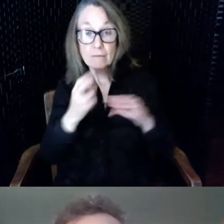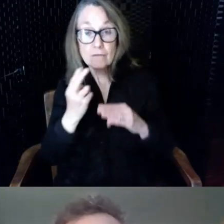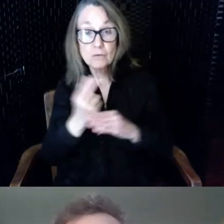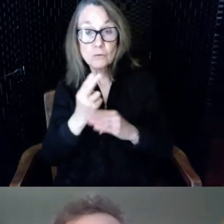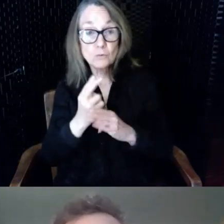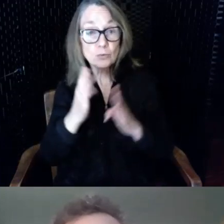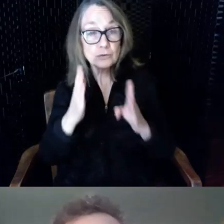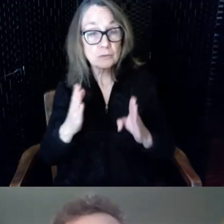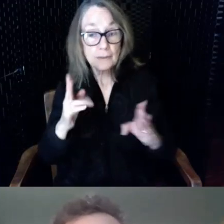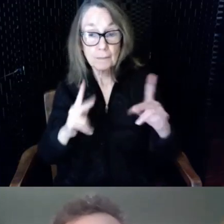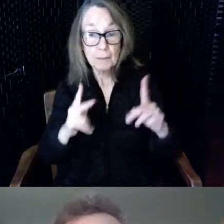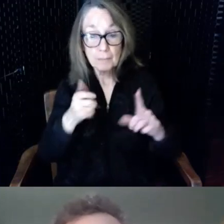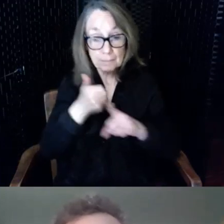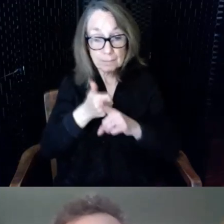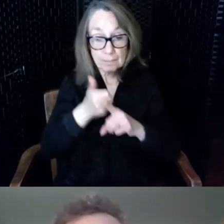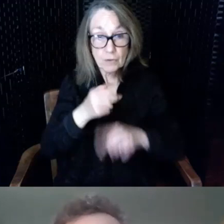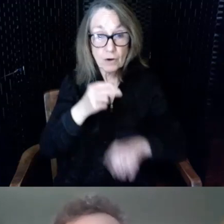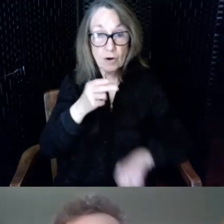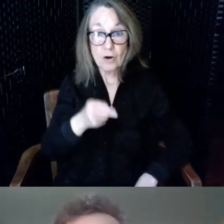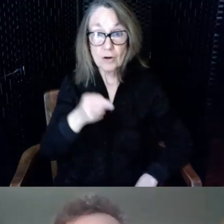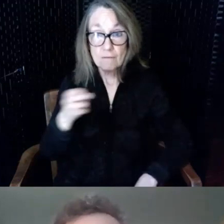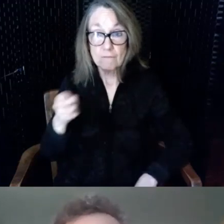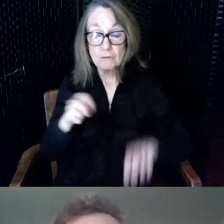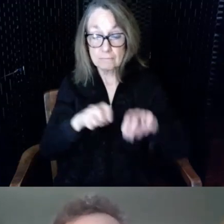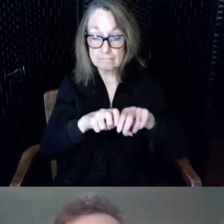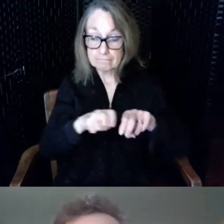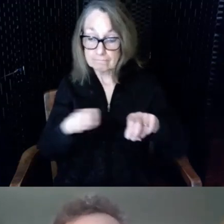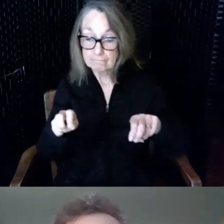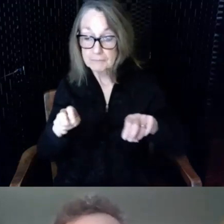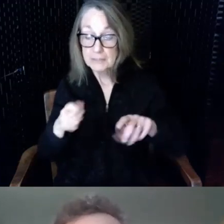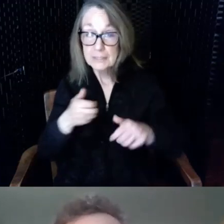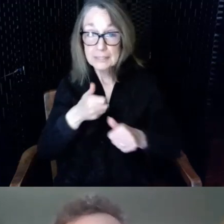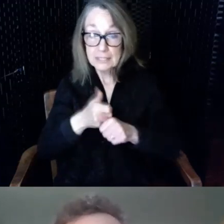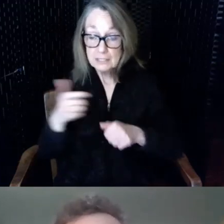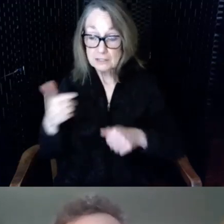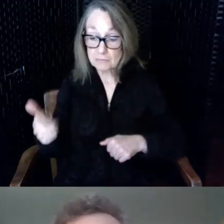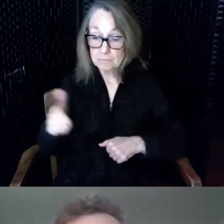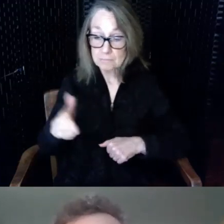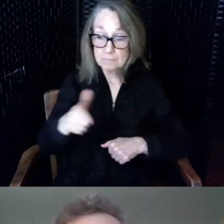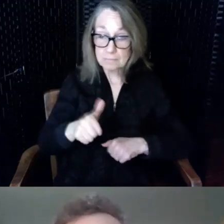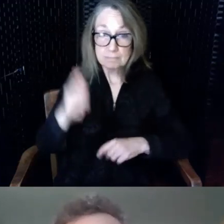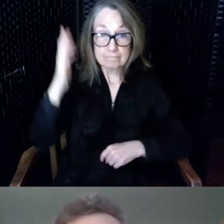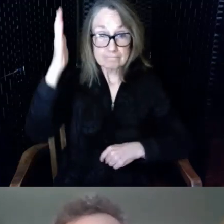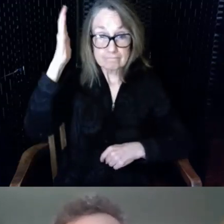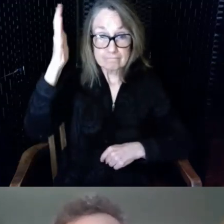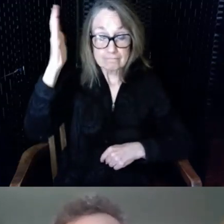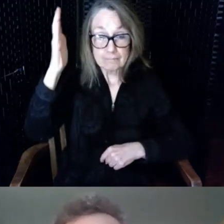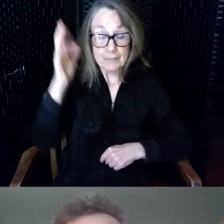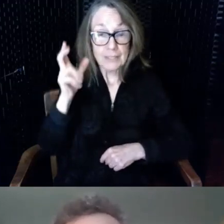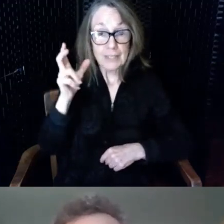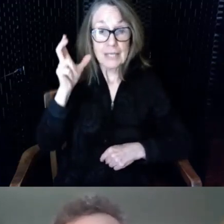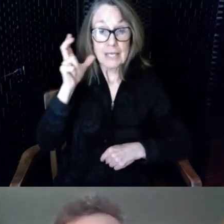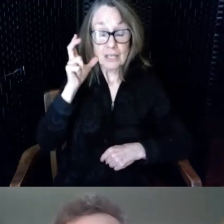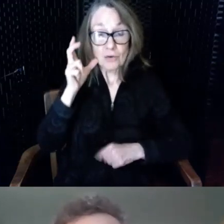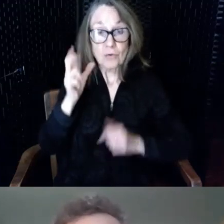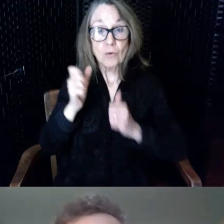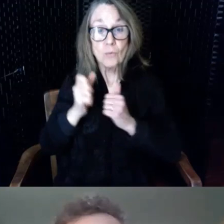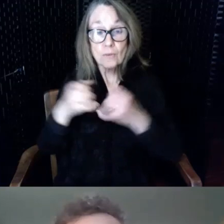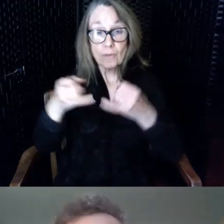hard of hearing who spoke about hearing with a hearing loop system for the first